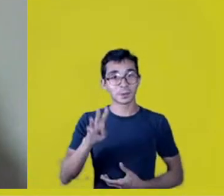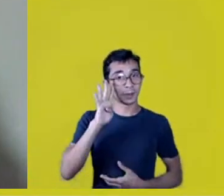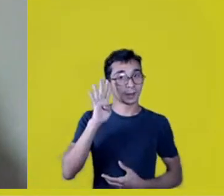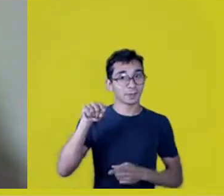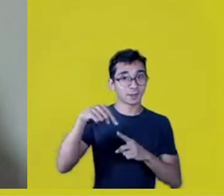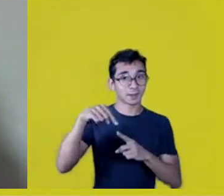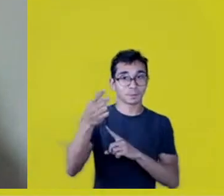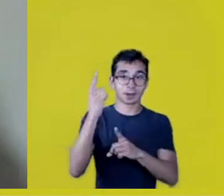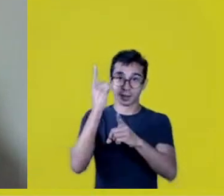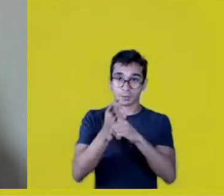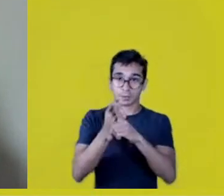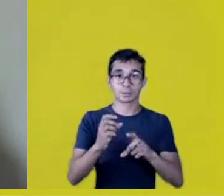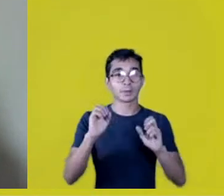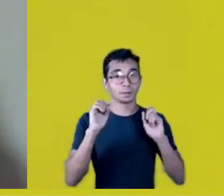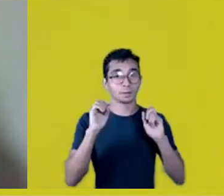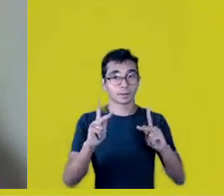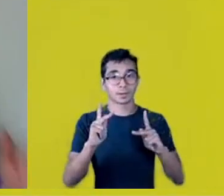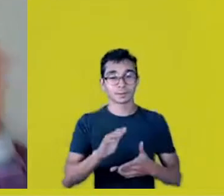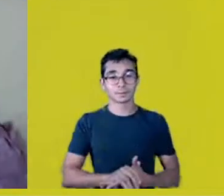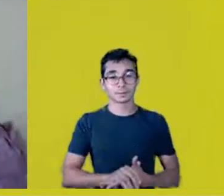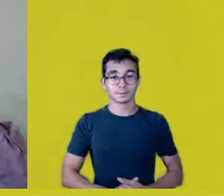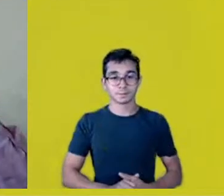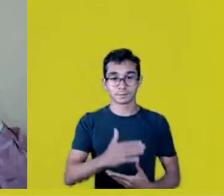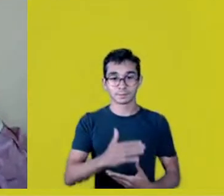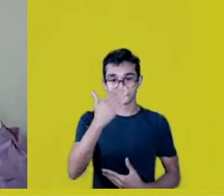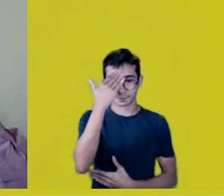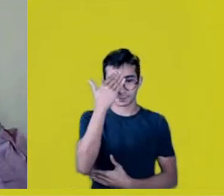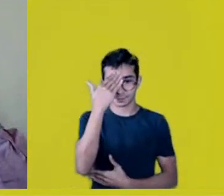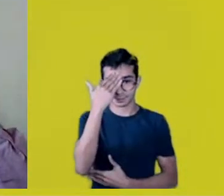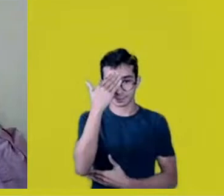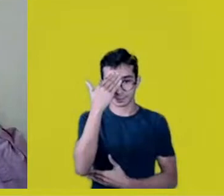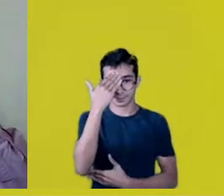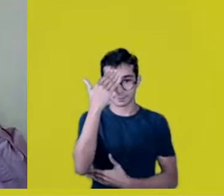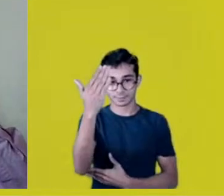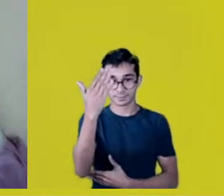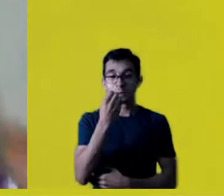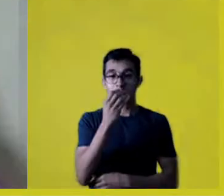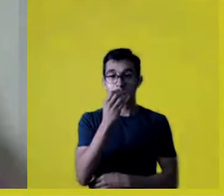Okay? Thank you and good afternoon.